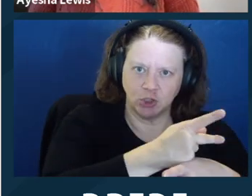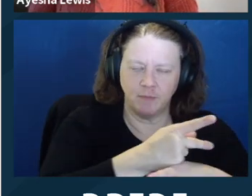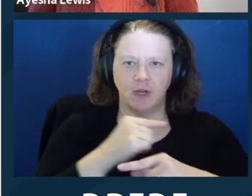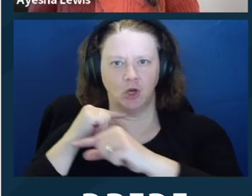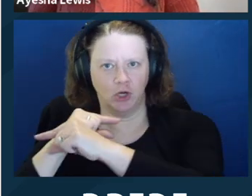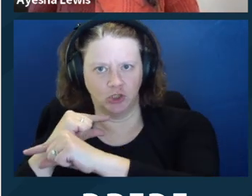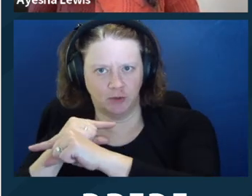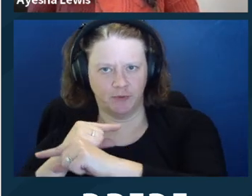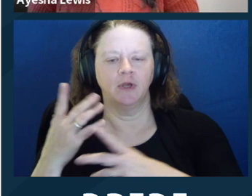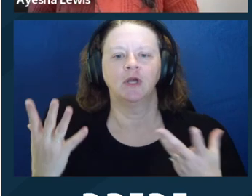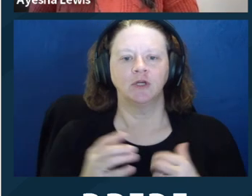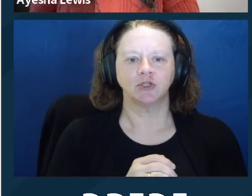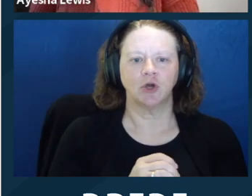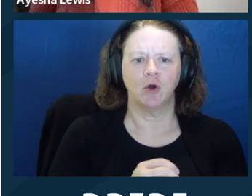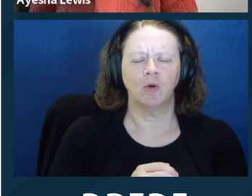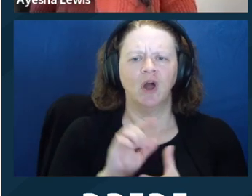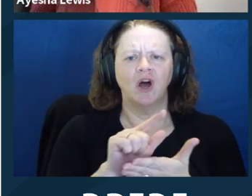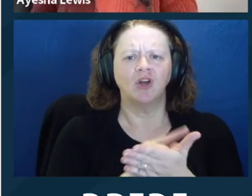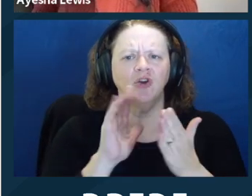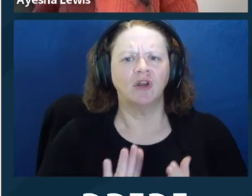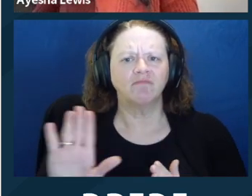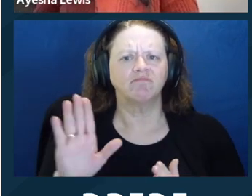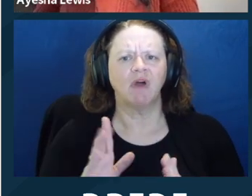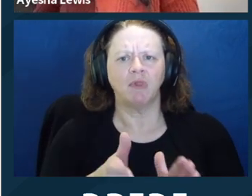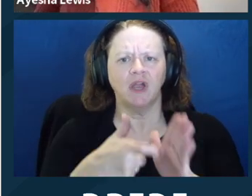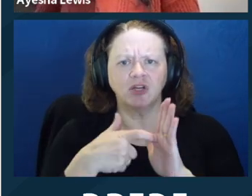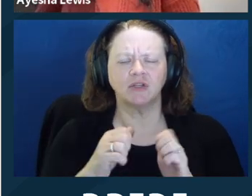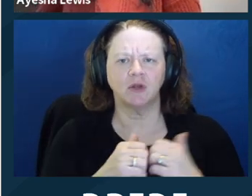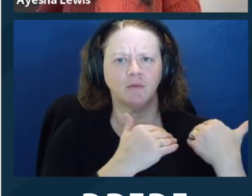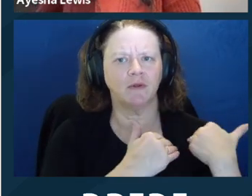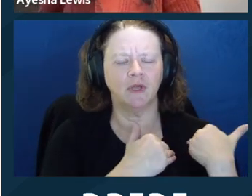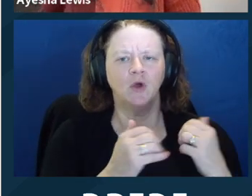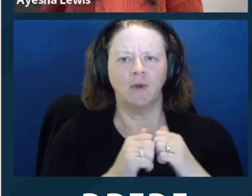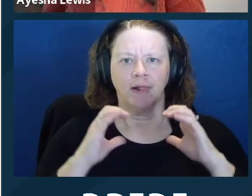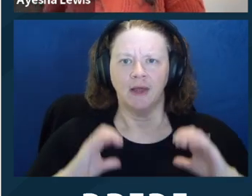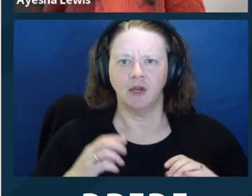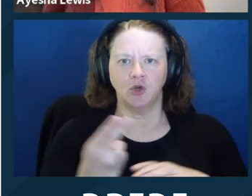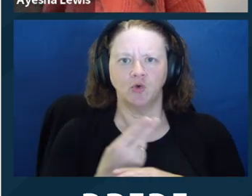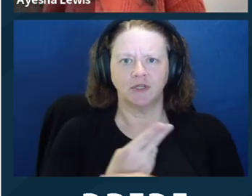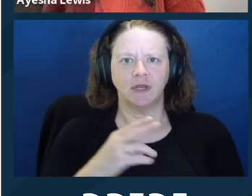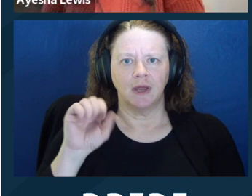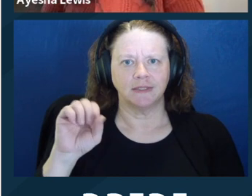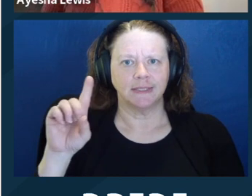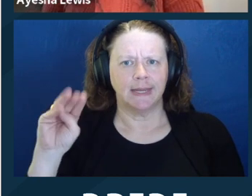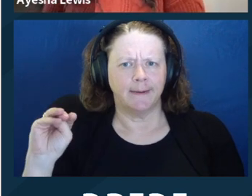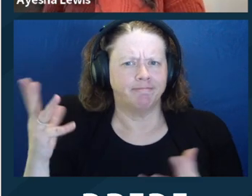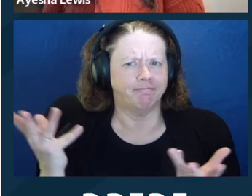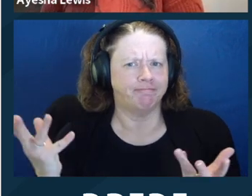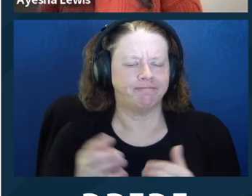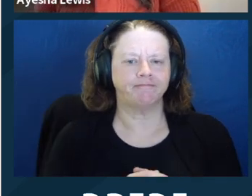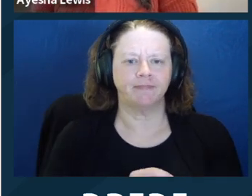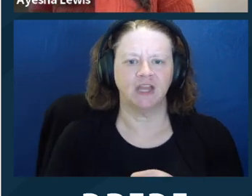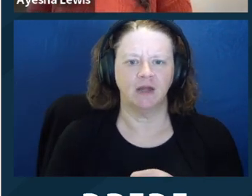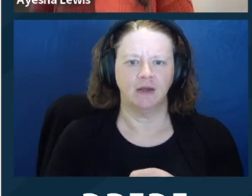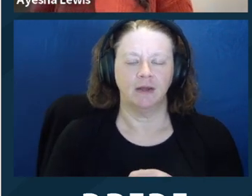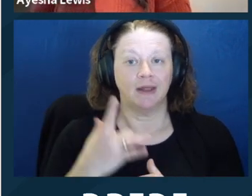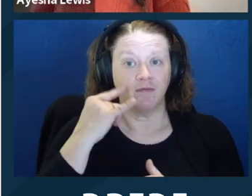decisionmaking? There's a new law in California, AB 1663, which formally represents ‑‑ sorry,